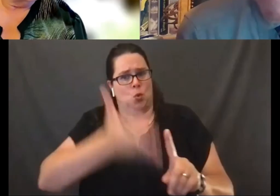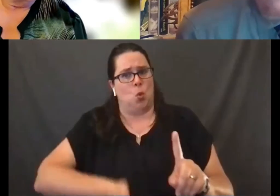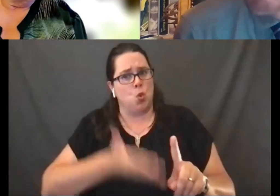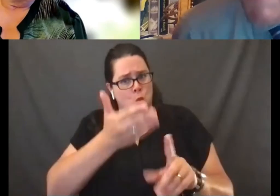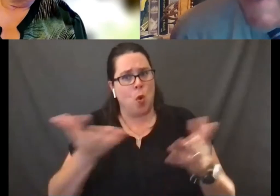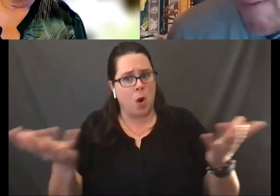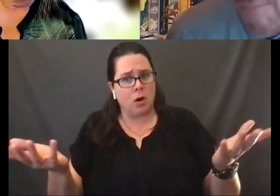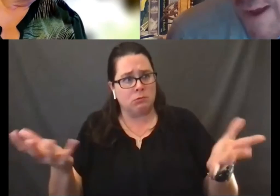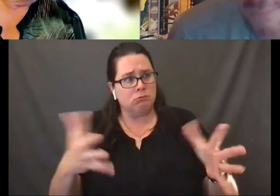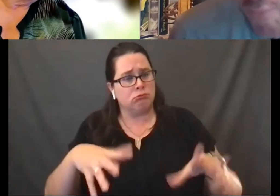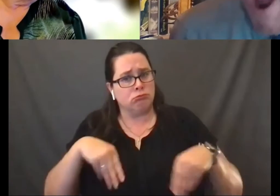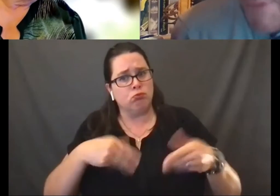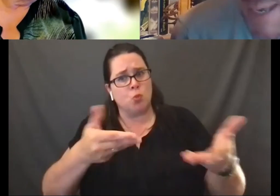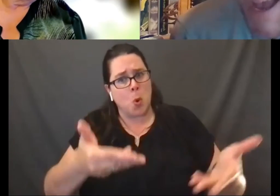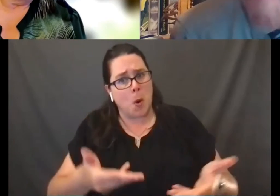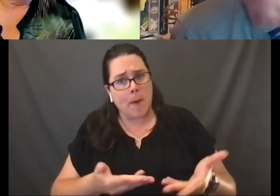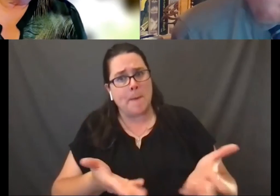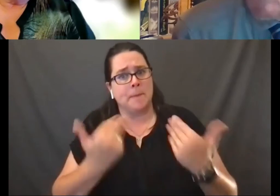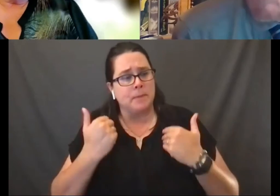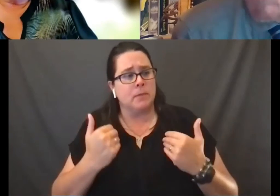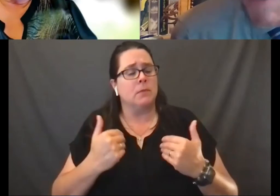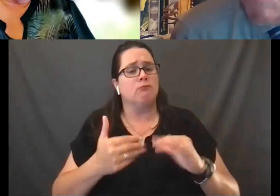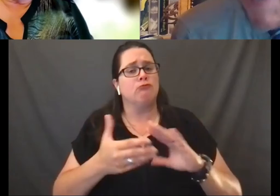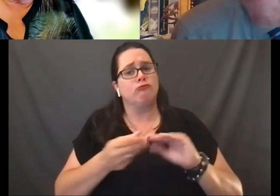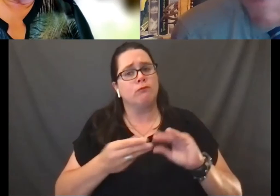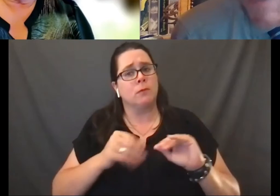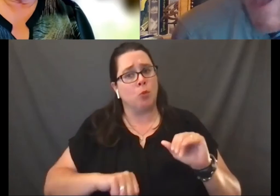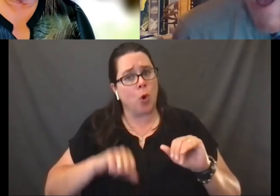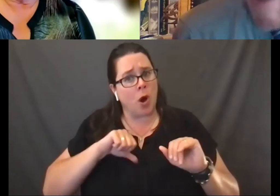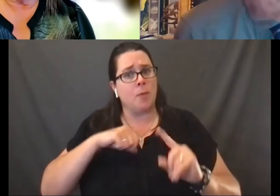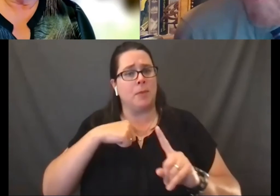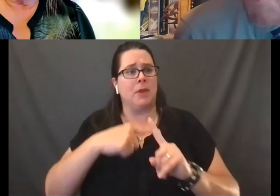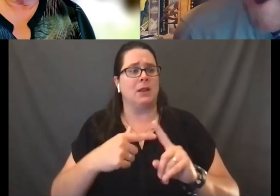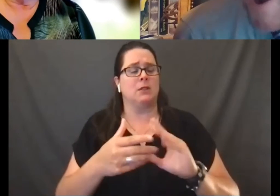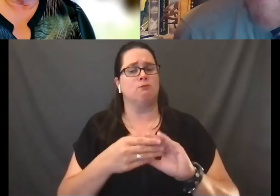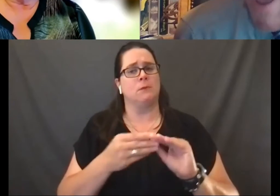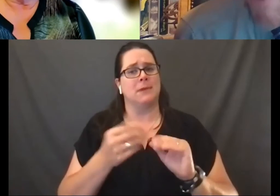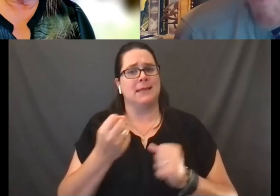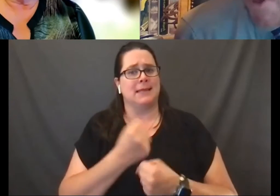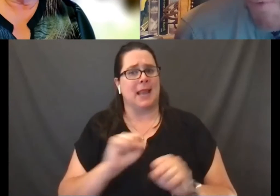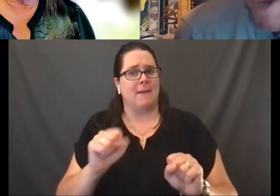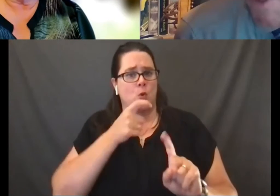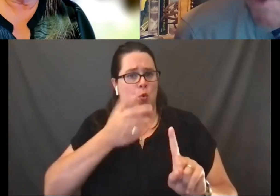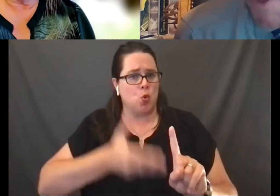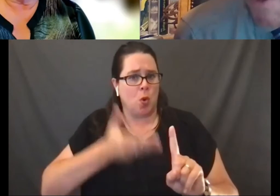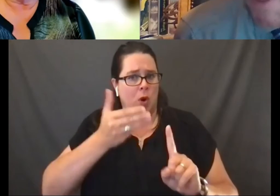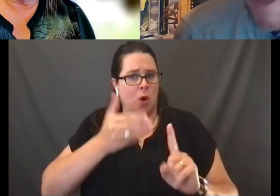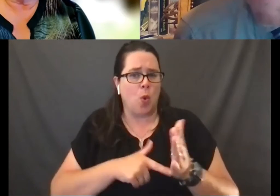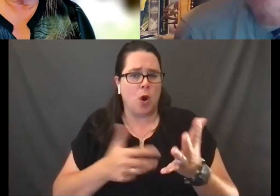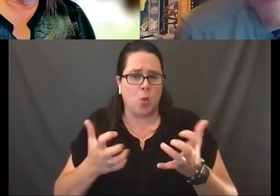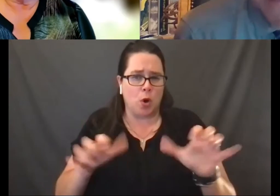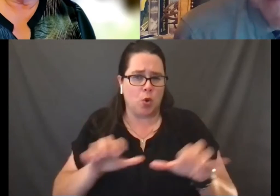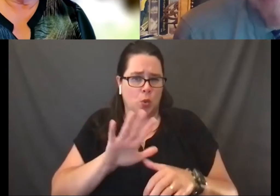speak proudly but also speak safely about who you are and what you want to do in your life.